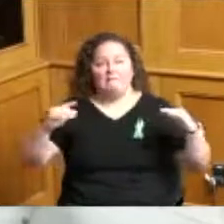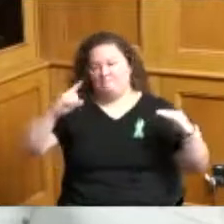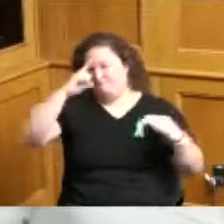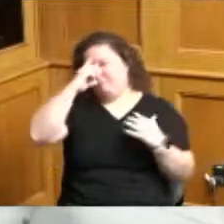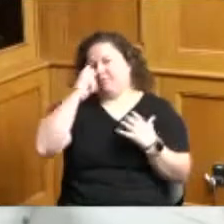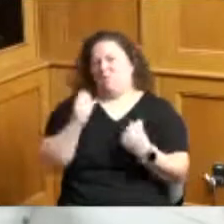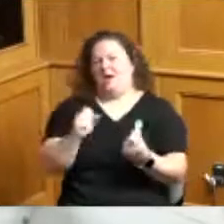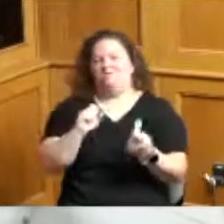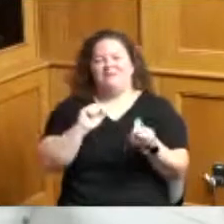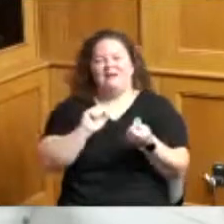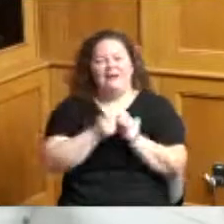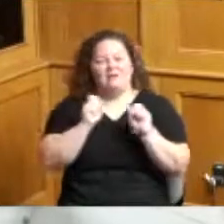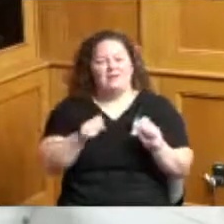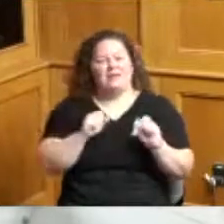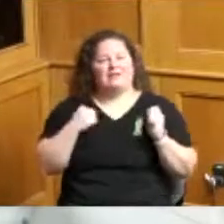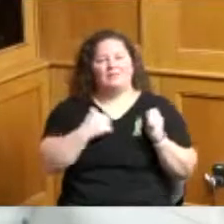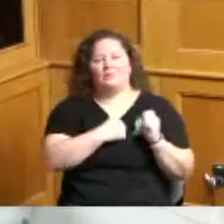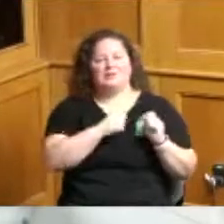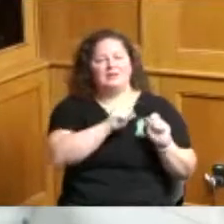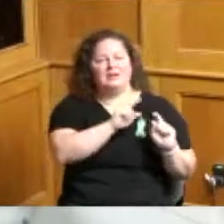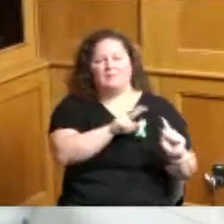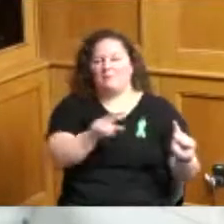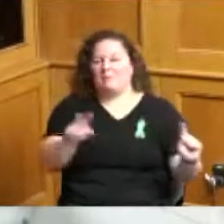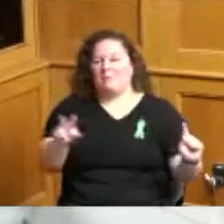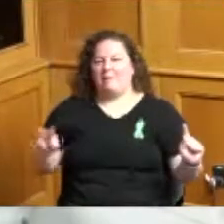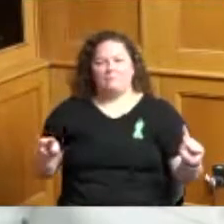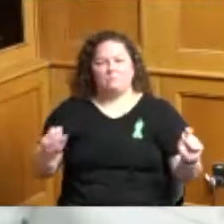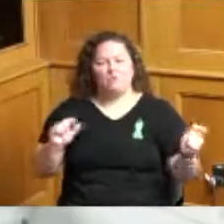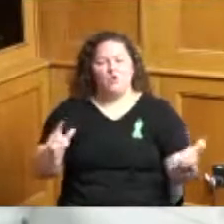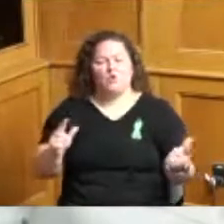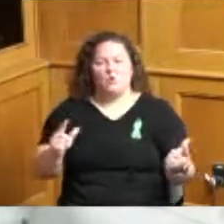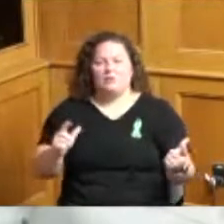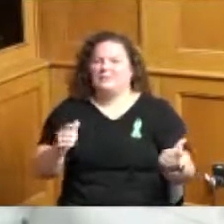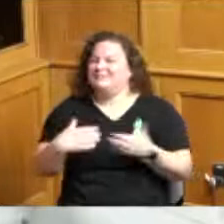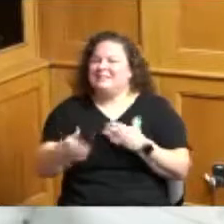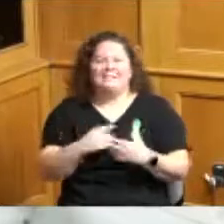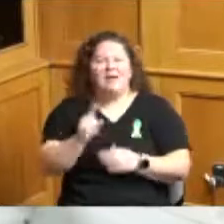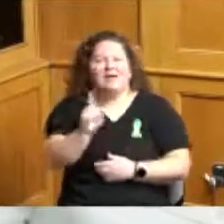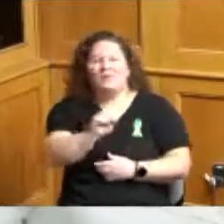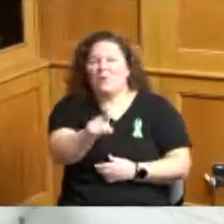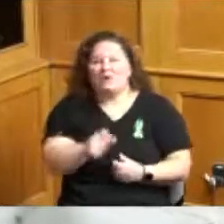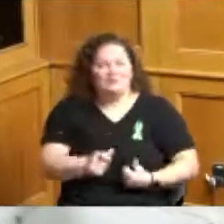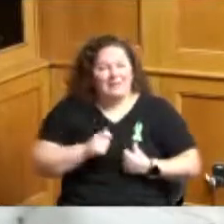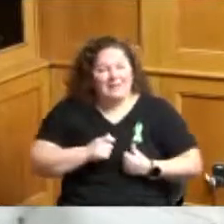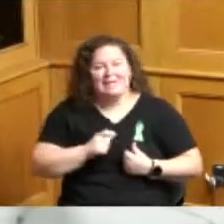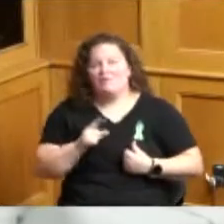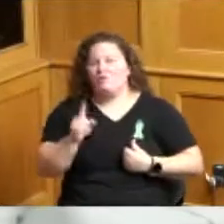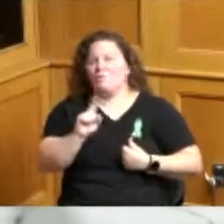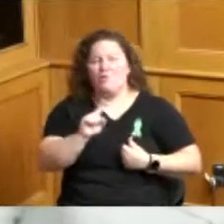no matter where you are there's some help for you so we heard some intriguing ideas some other